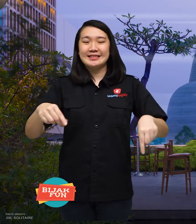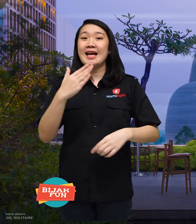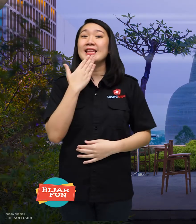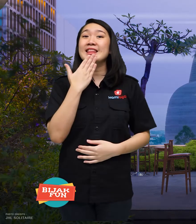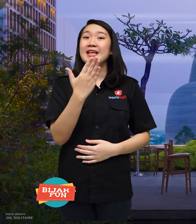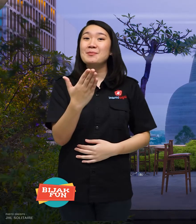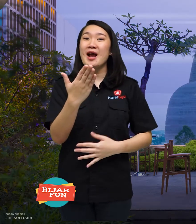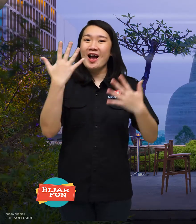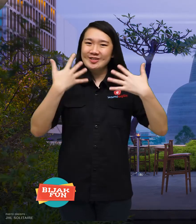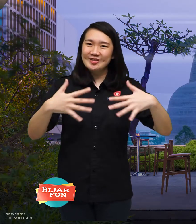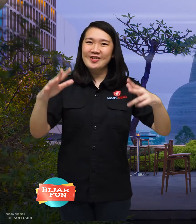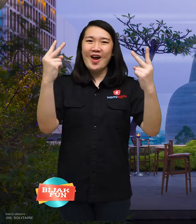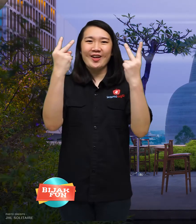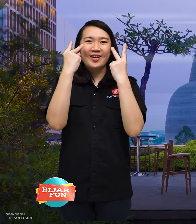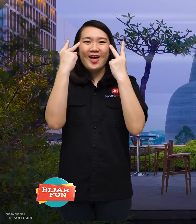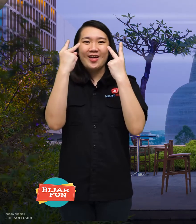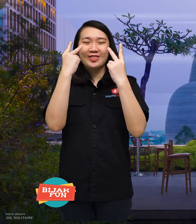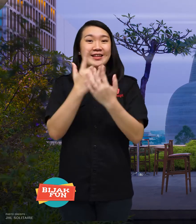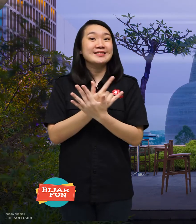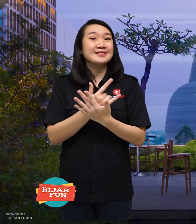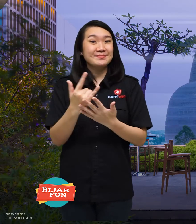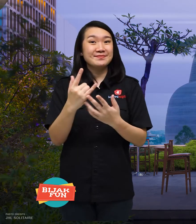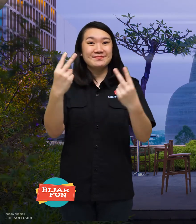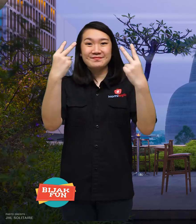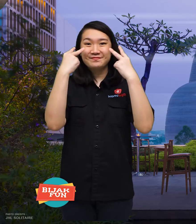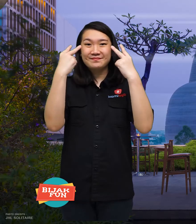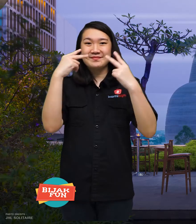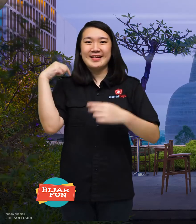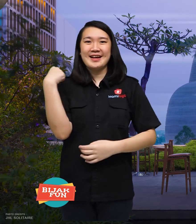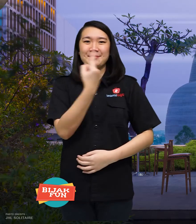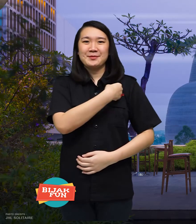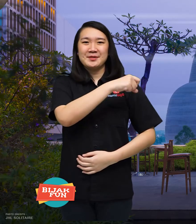keep watching on KamiBijak, until we meet again at KamiBijak. Bye!